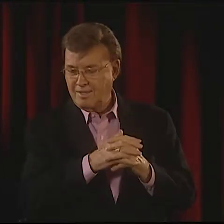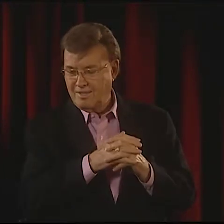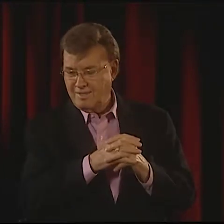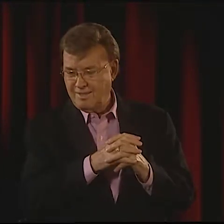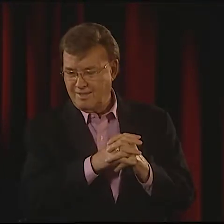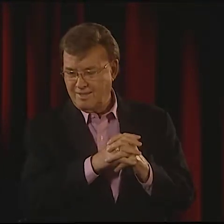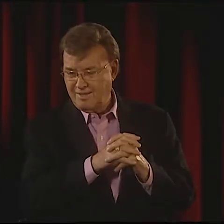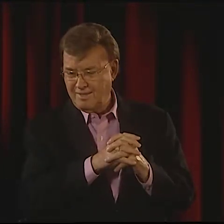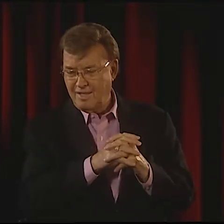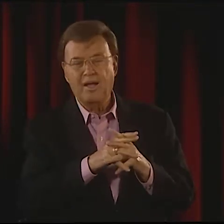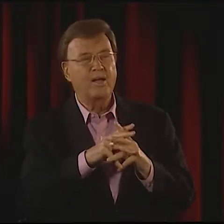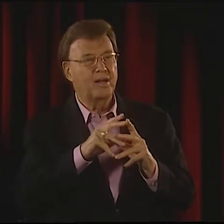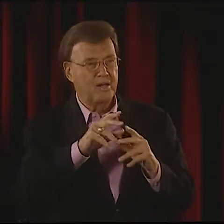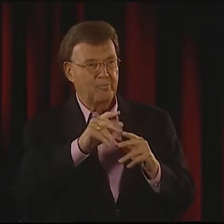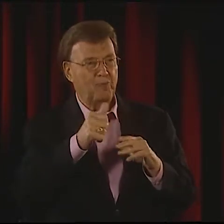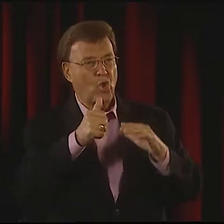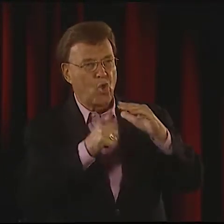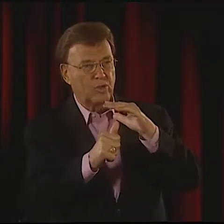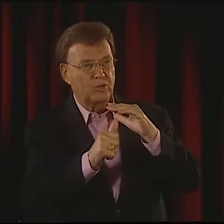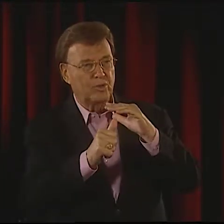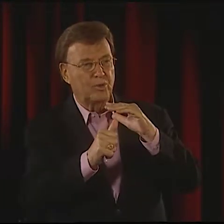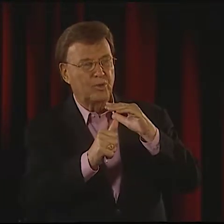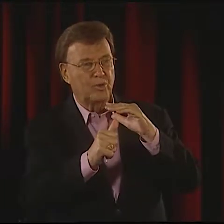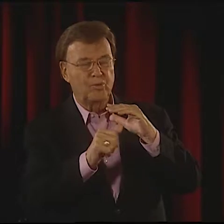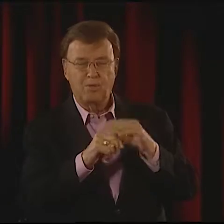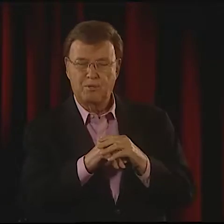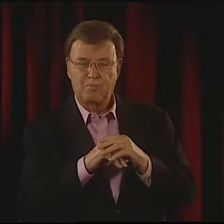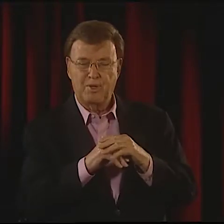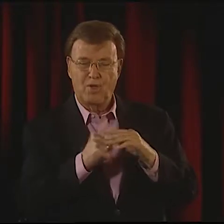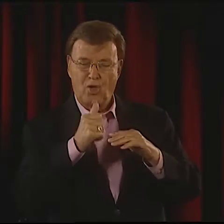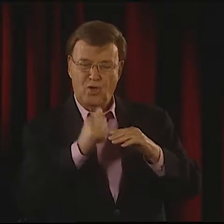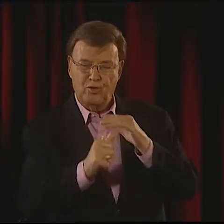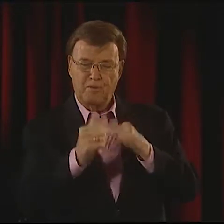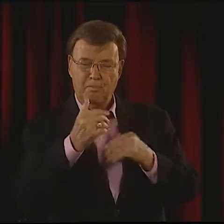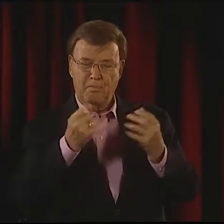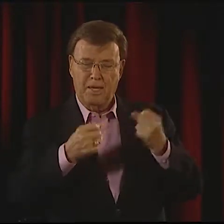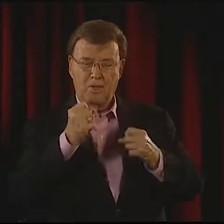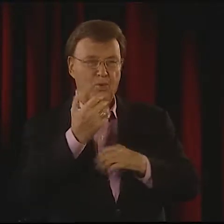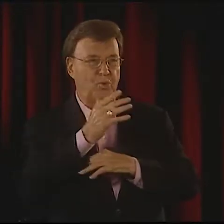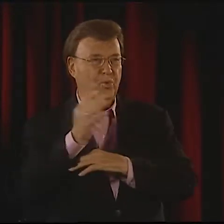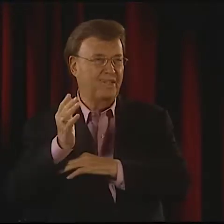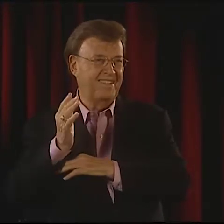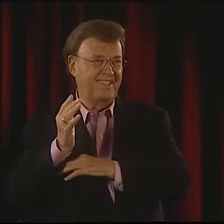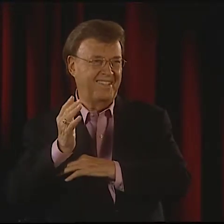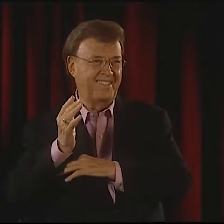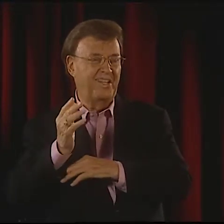FOR THE NATIONAL THEATRE OF THE DEAF. LET ME SEE. WHAT WAS THE TITLE OF THE BIG ONE WE DID?